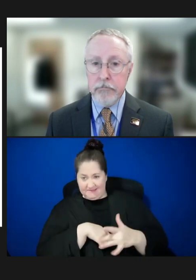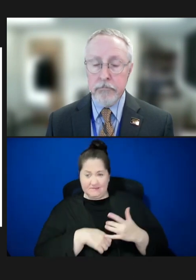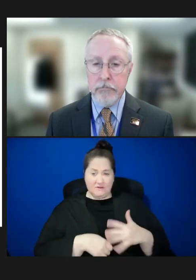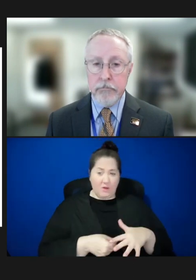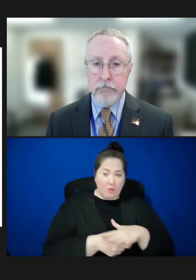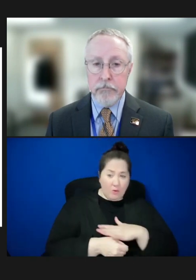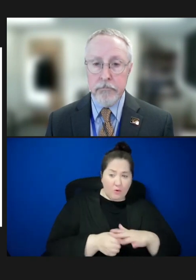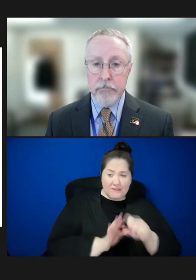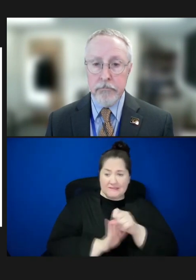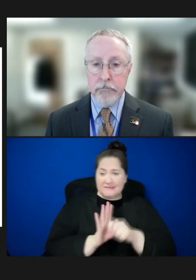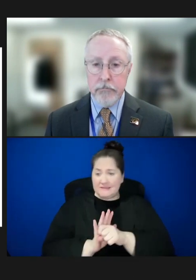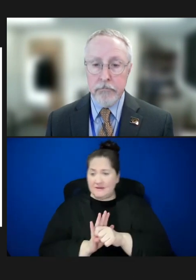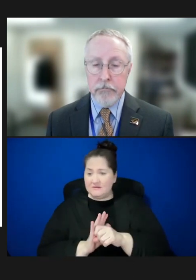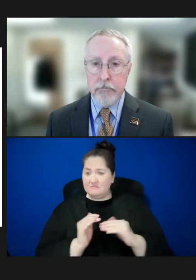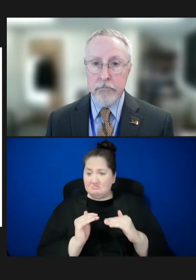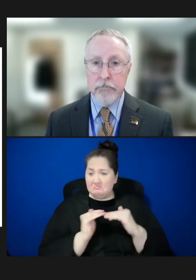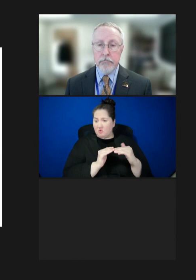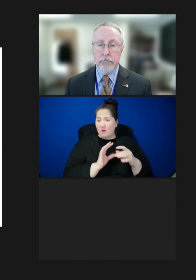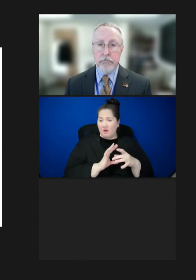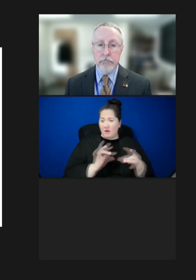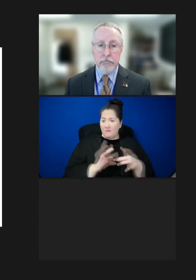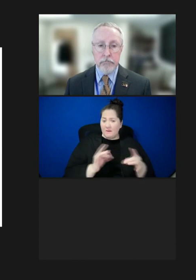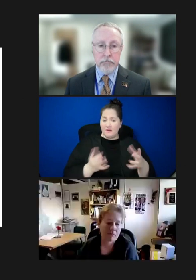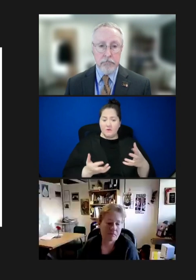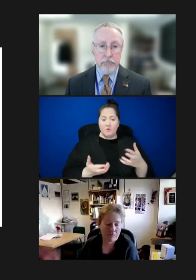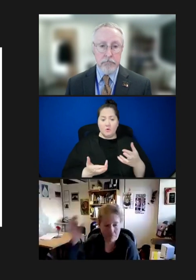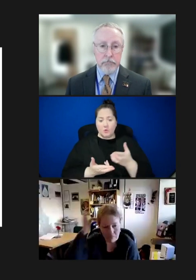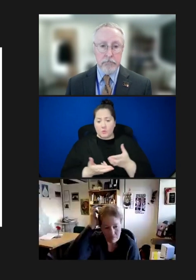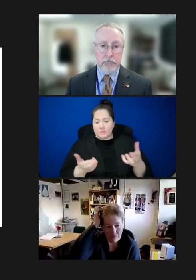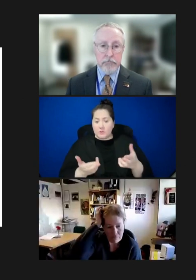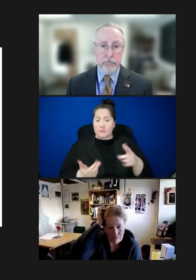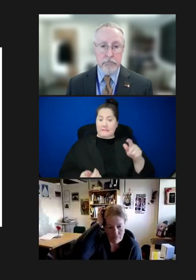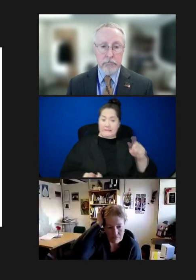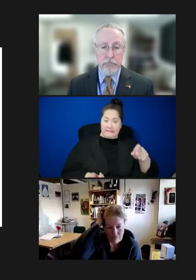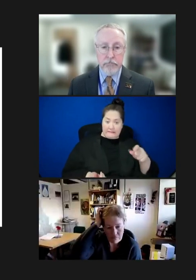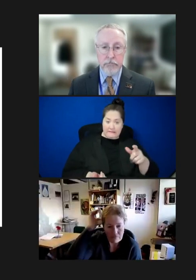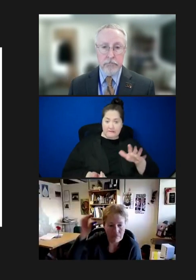like to comment on, you know, the resources that are needed from their perspective and